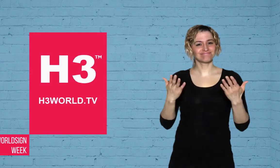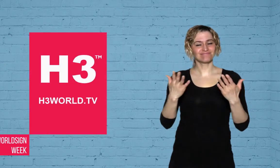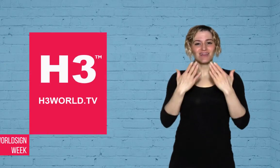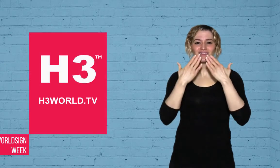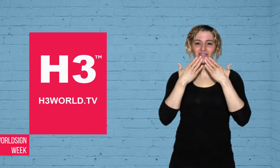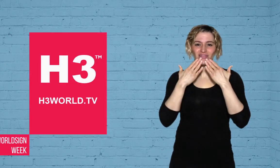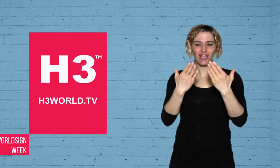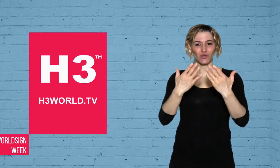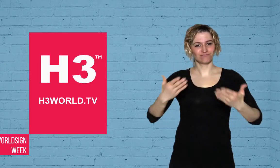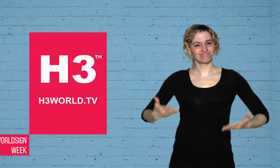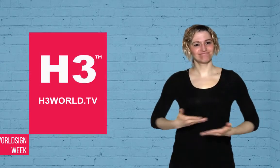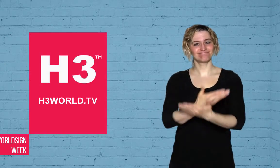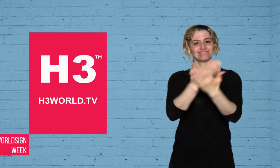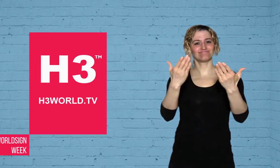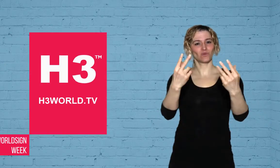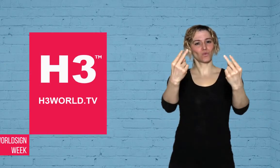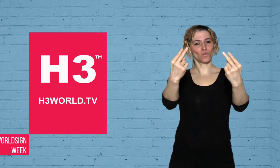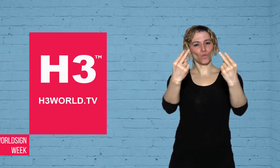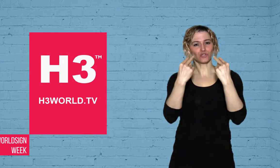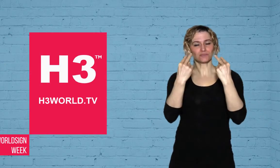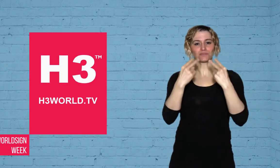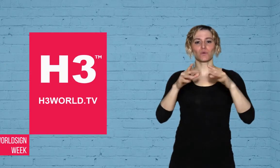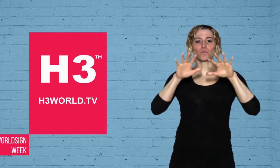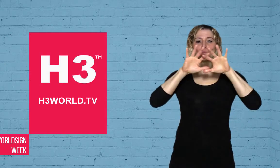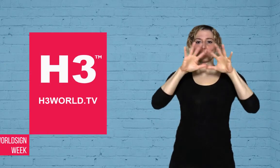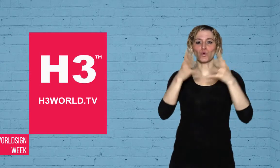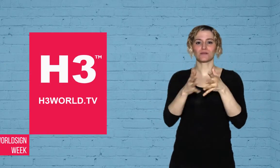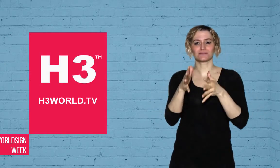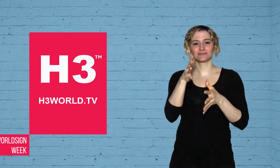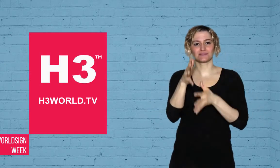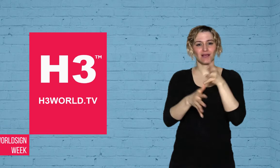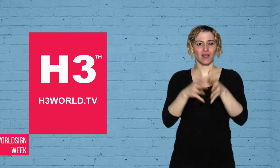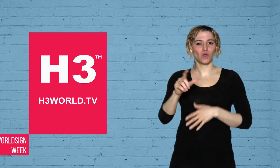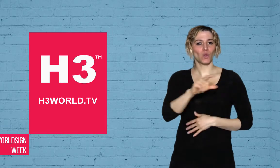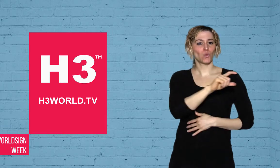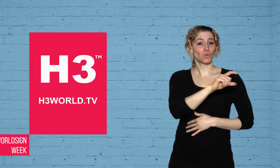Thank you for watching WorldSign Week,